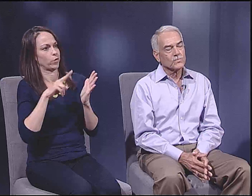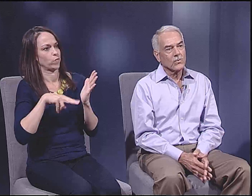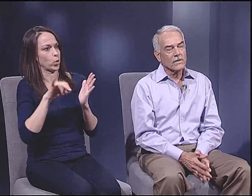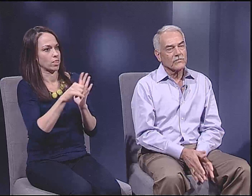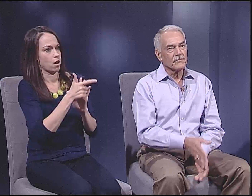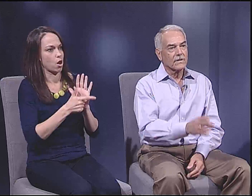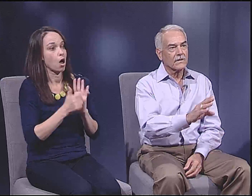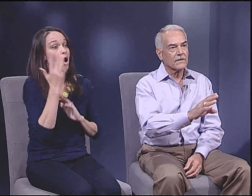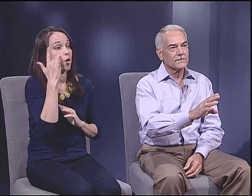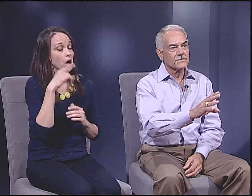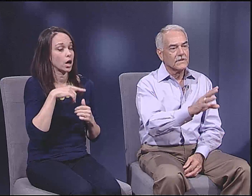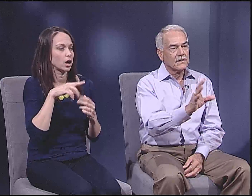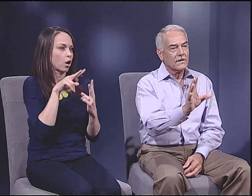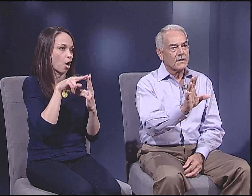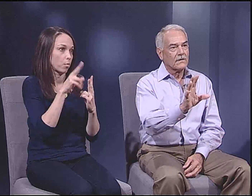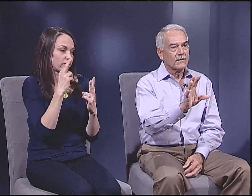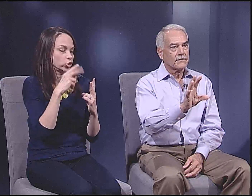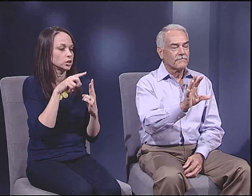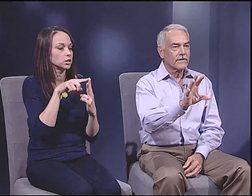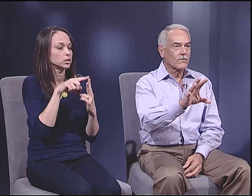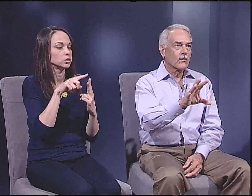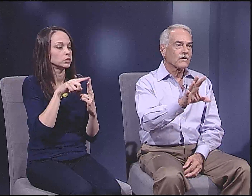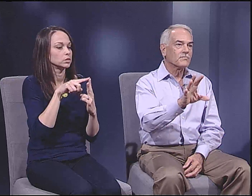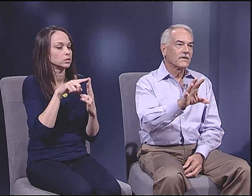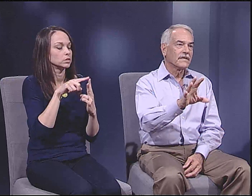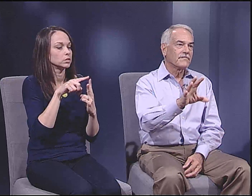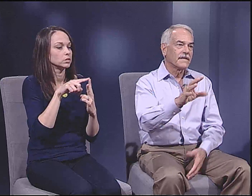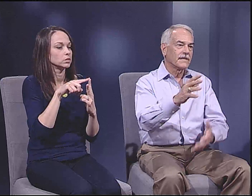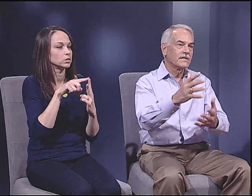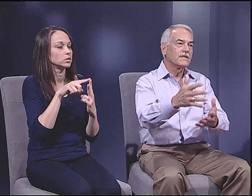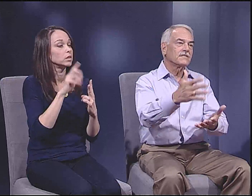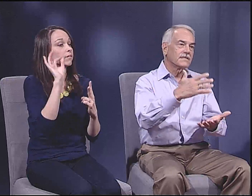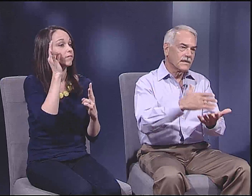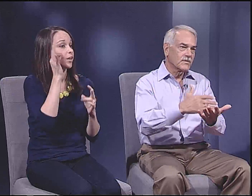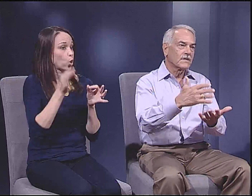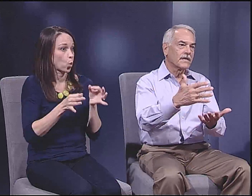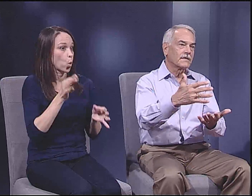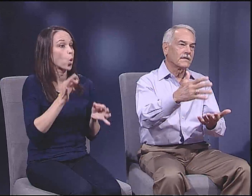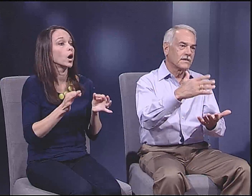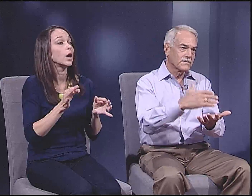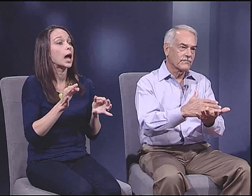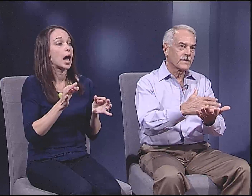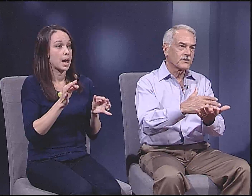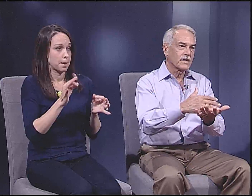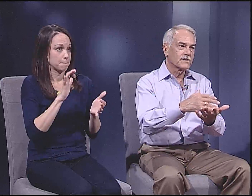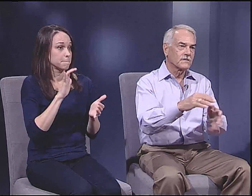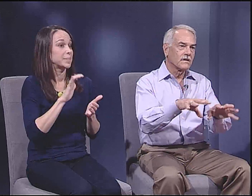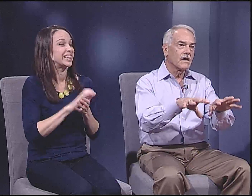One of them because the Federal Courts believed that it does intimidate and disenfranchise a lot